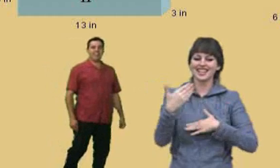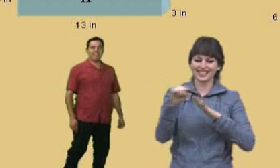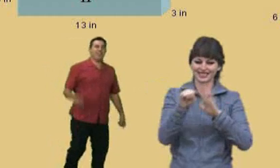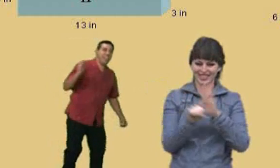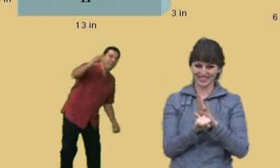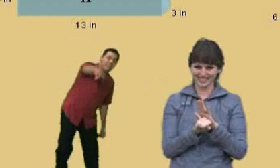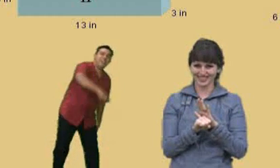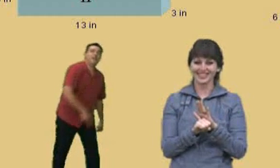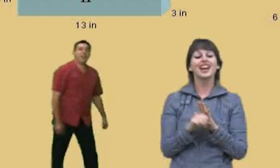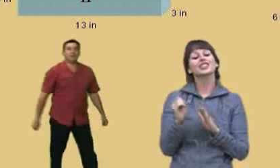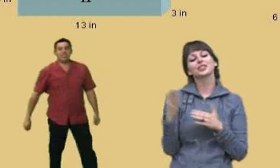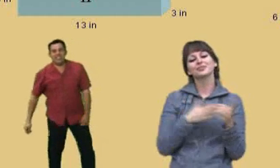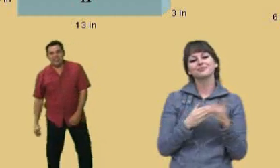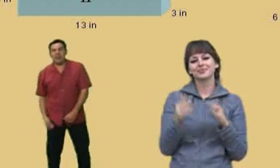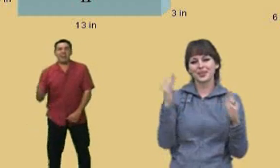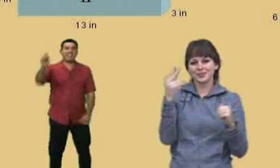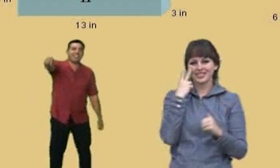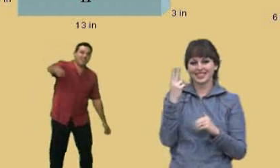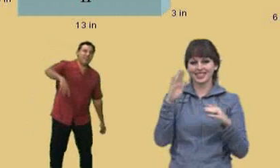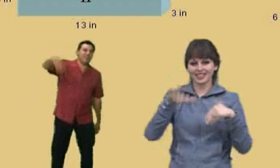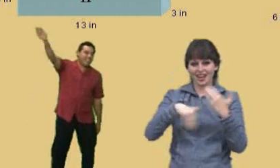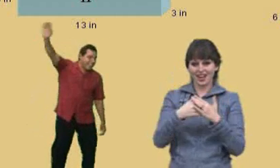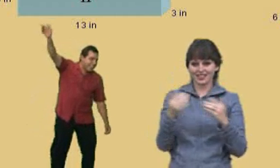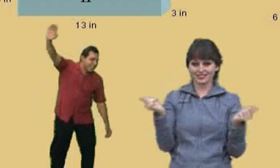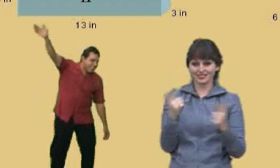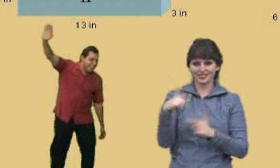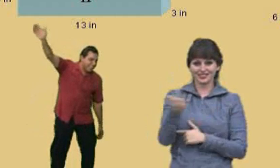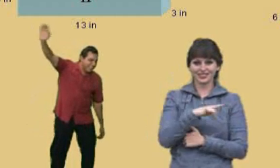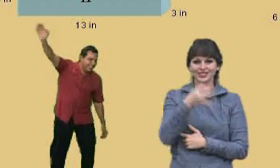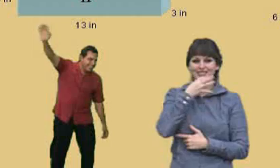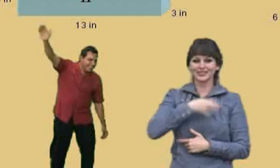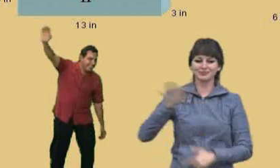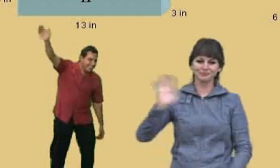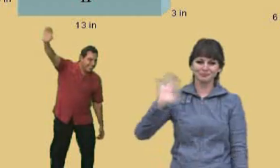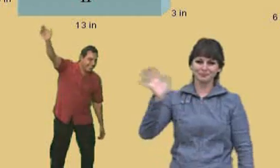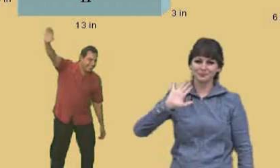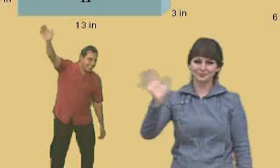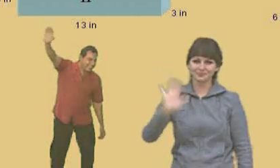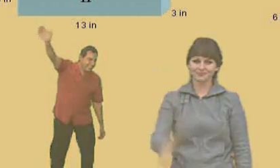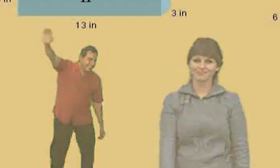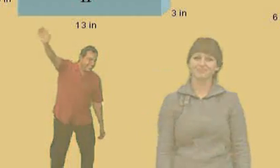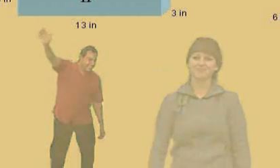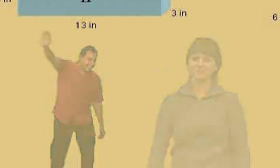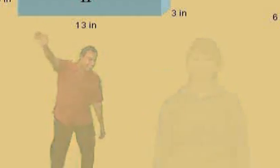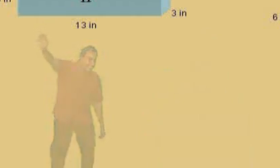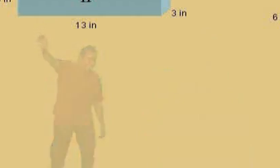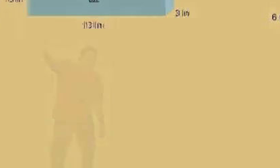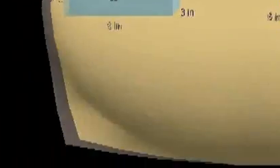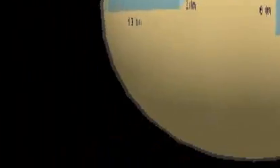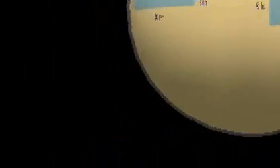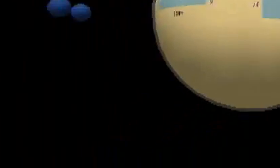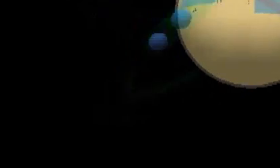So anyway, we hope to see you all soon!